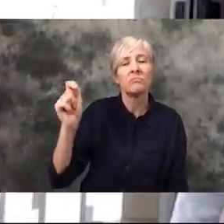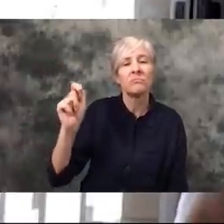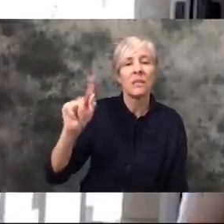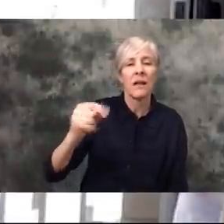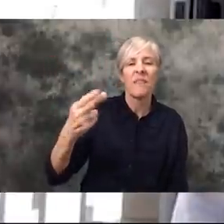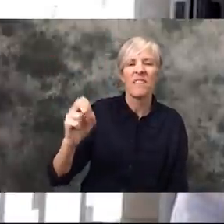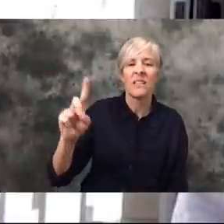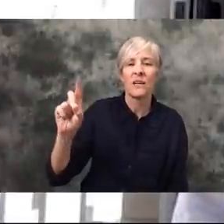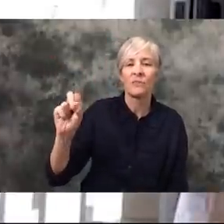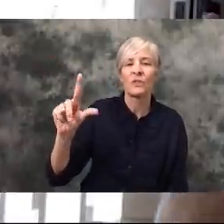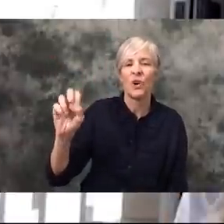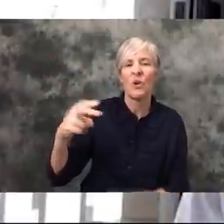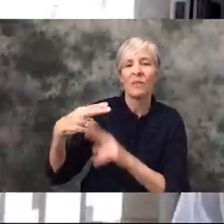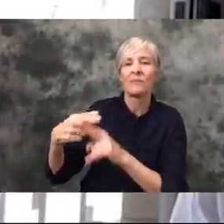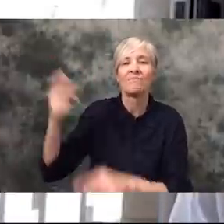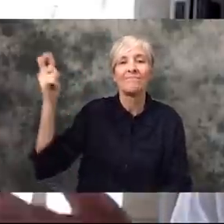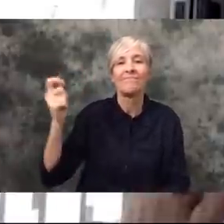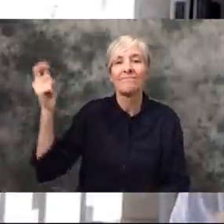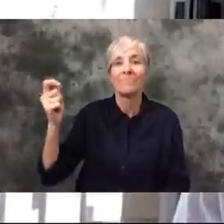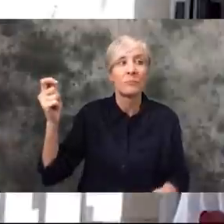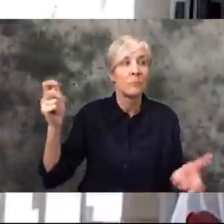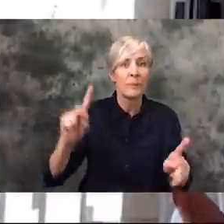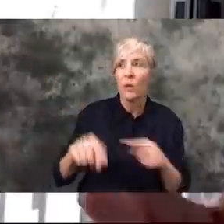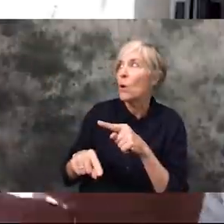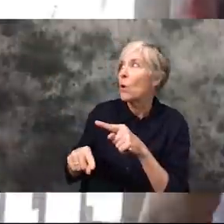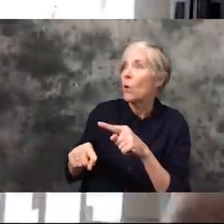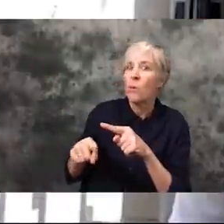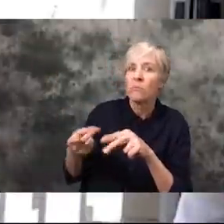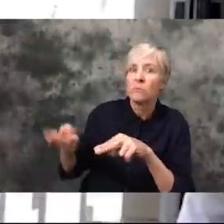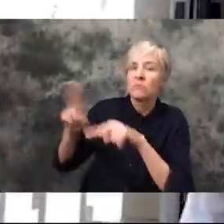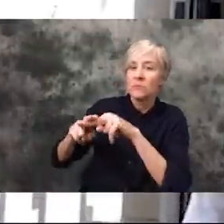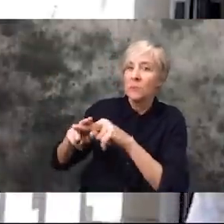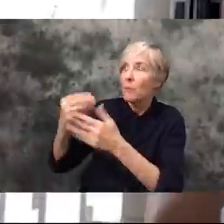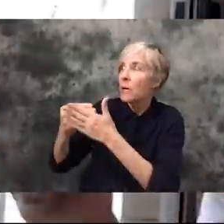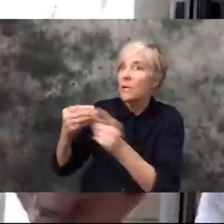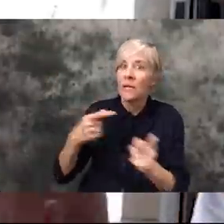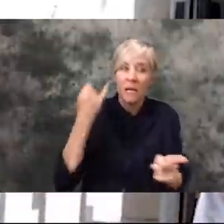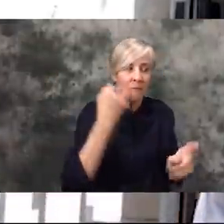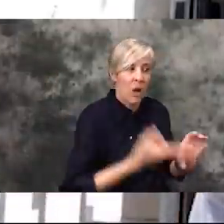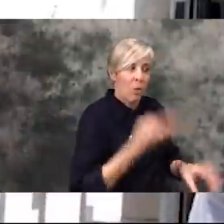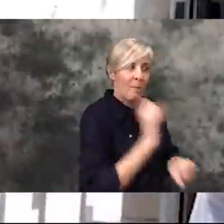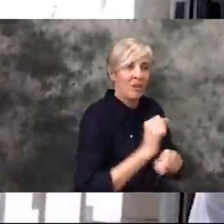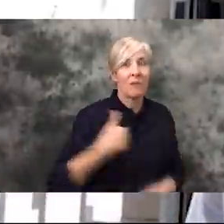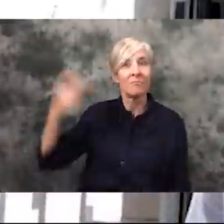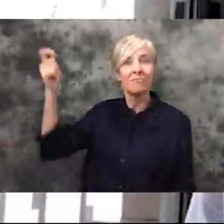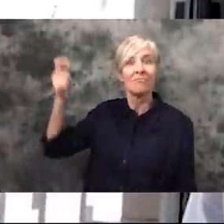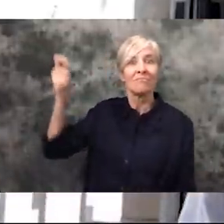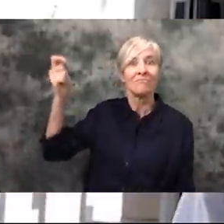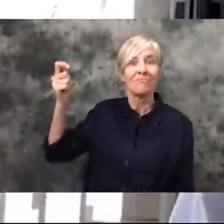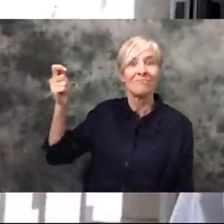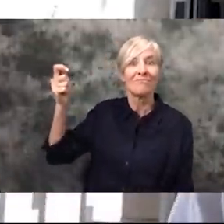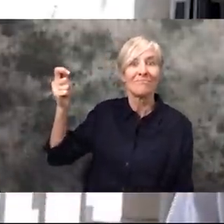doubled that. So then a lot of people have actually quit their jobs to go on to that, because they're getting more money that way.